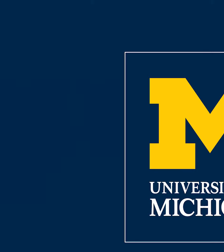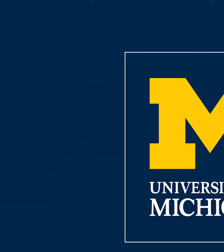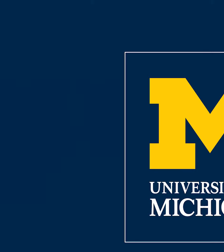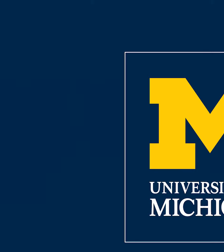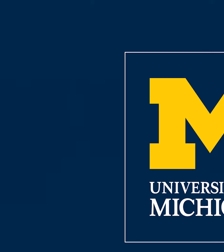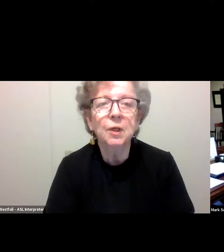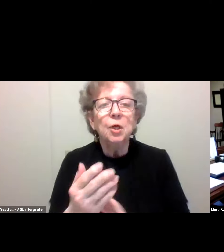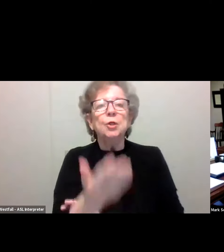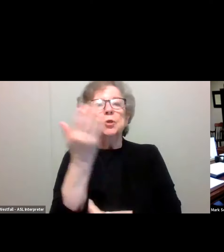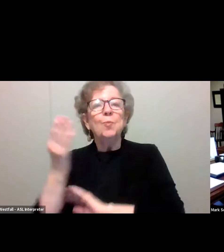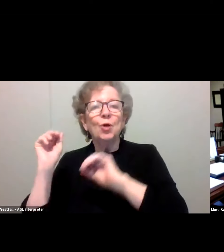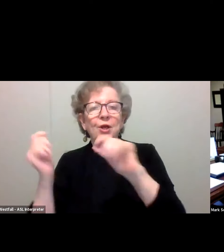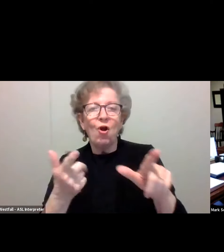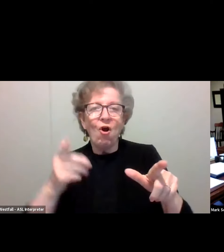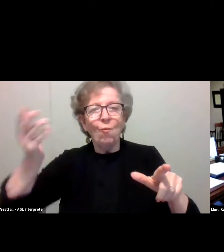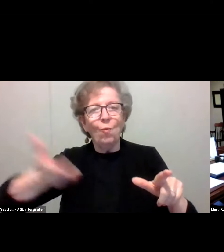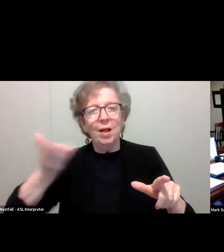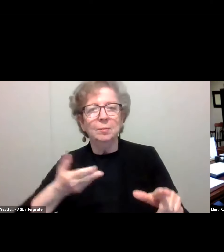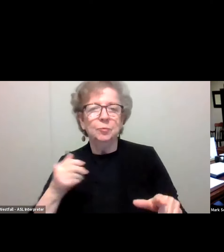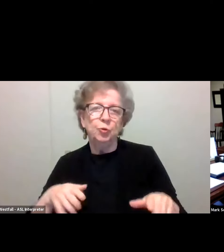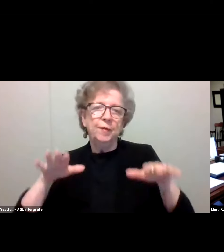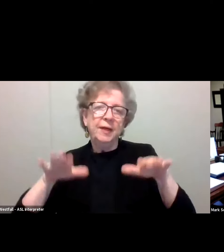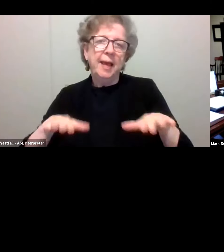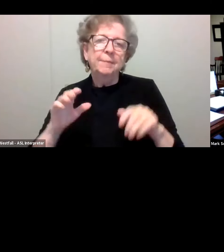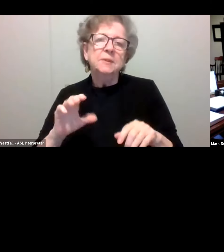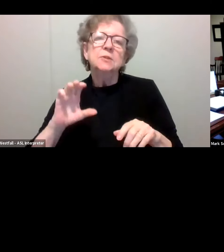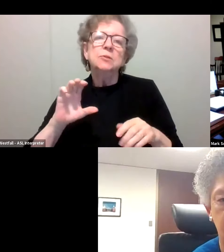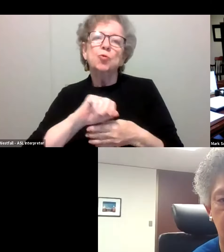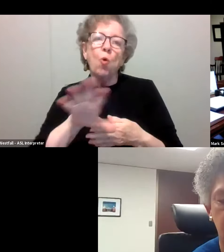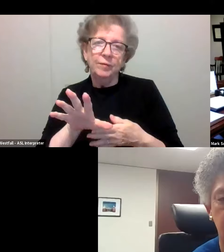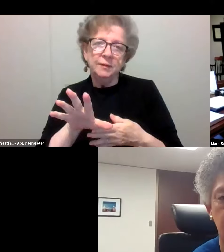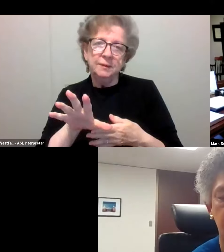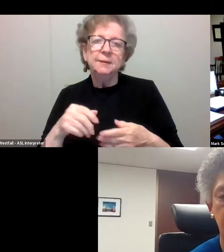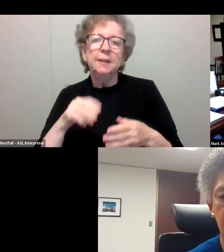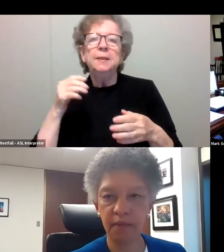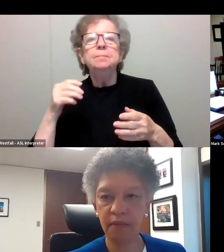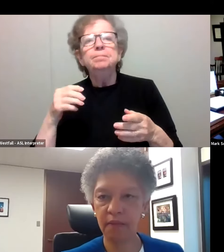Good morning, everybody, and welcome to the campus COVID-19 briefing. Please note that as usual